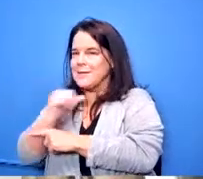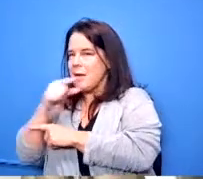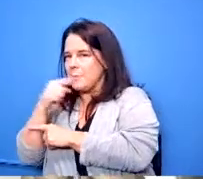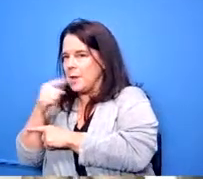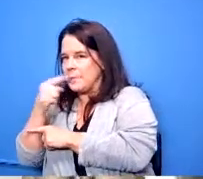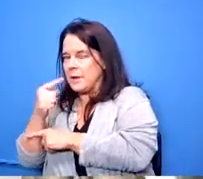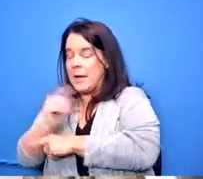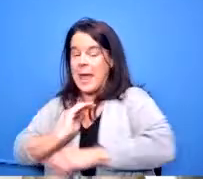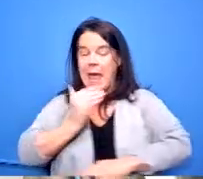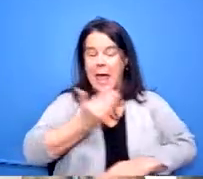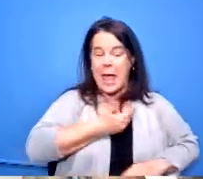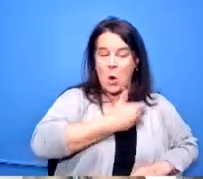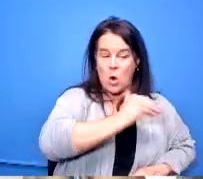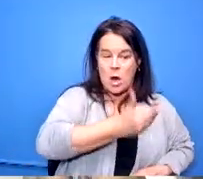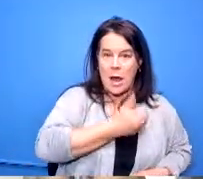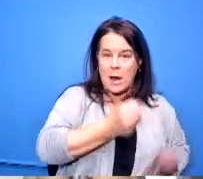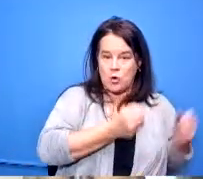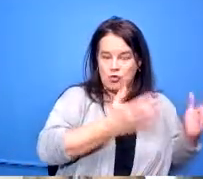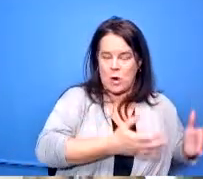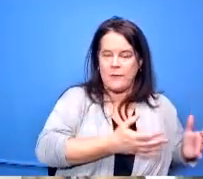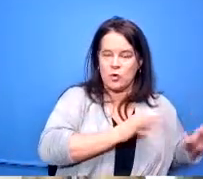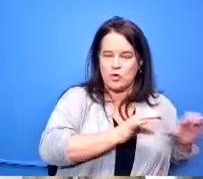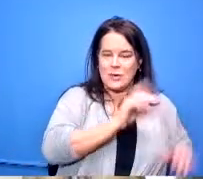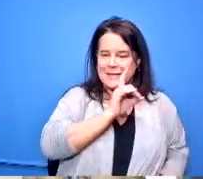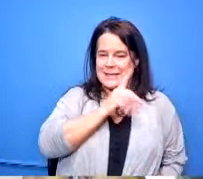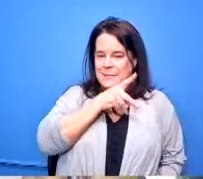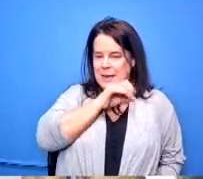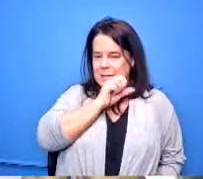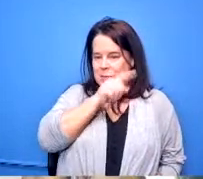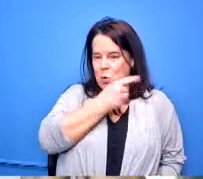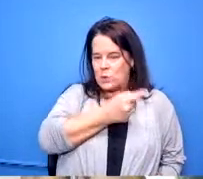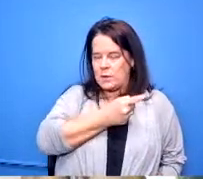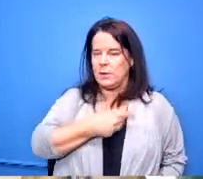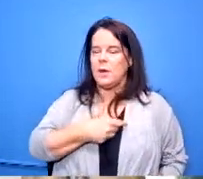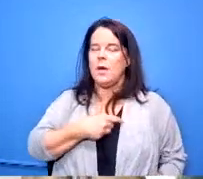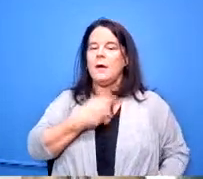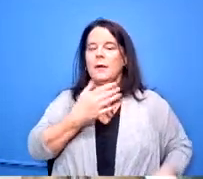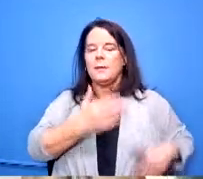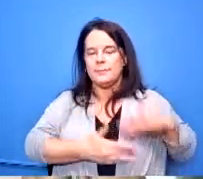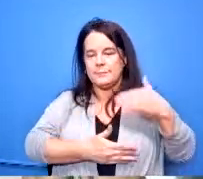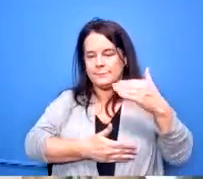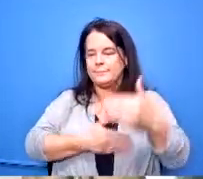school students this year so those are those have been the options that we've done okay and we still